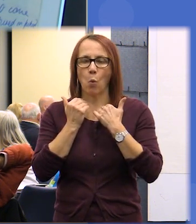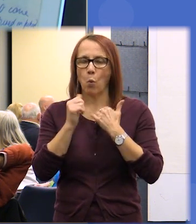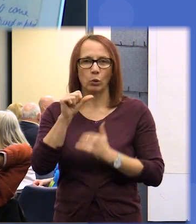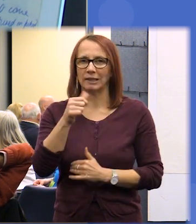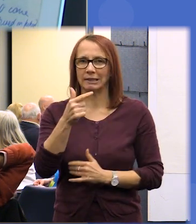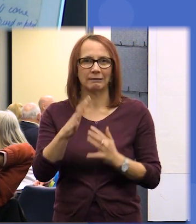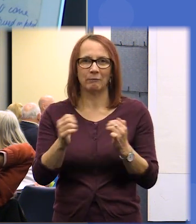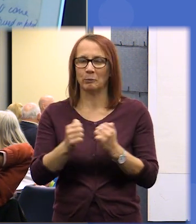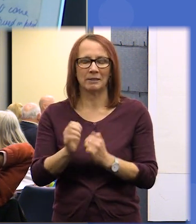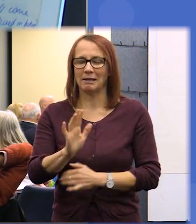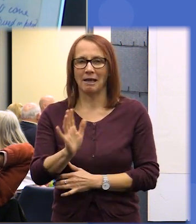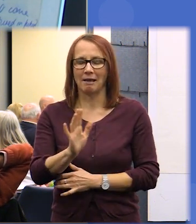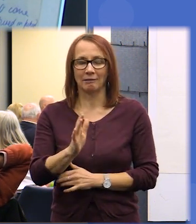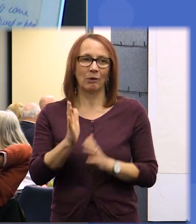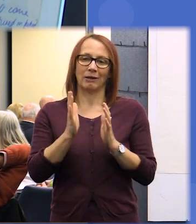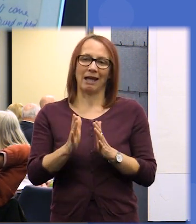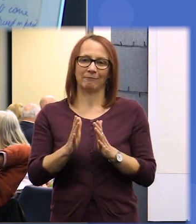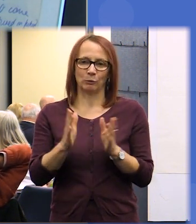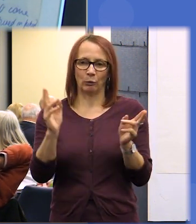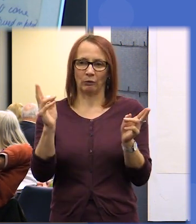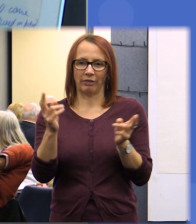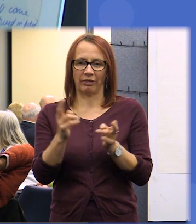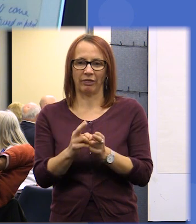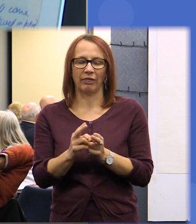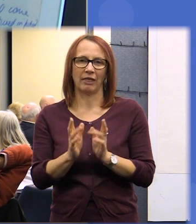we've had to there has to be a process to sift through we haven't got 67